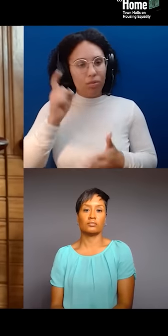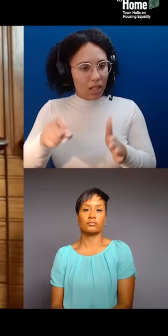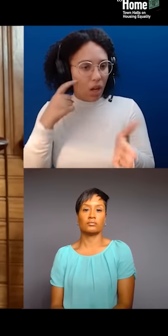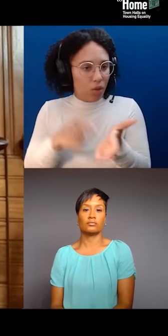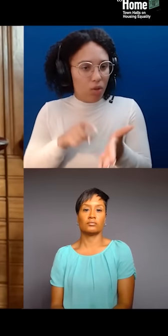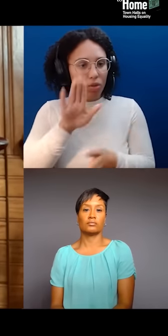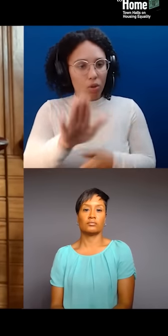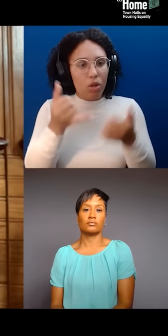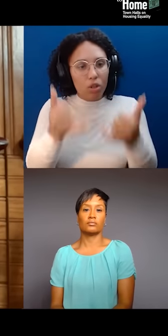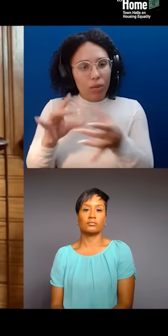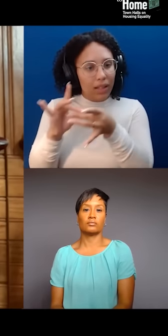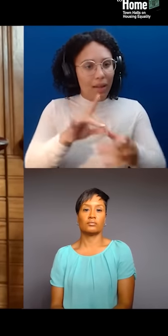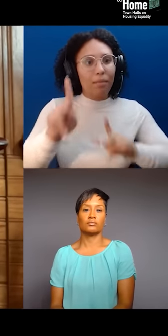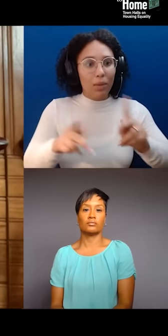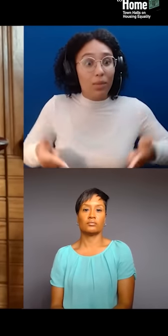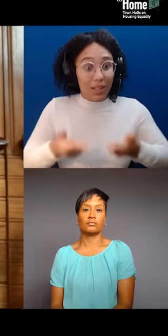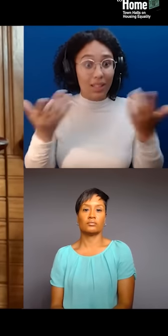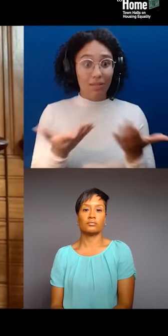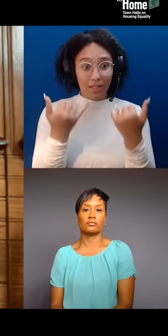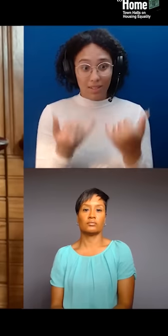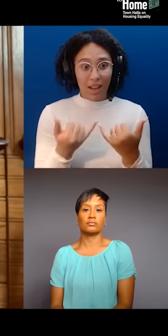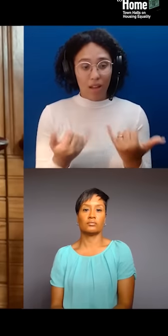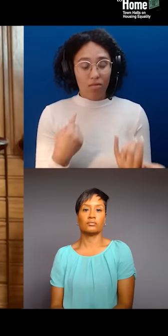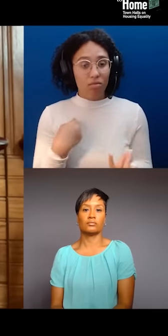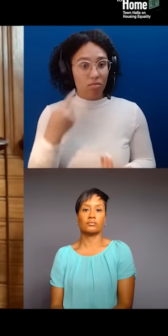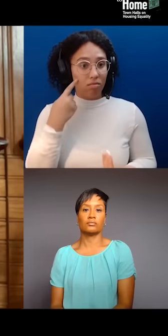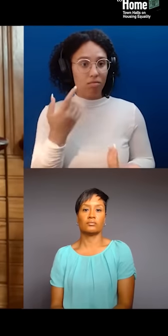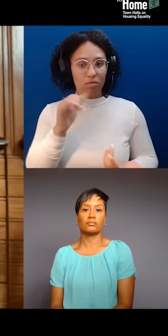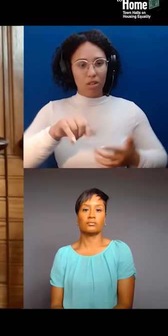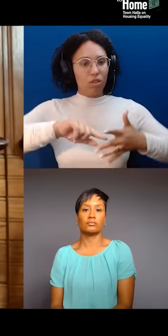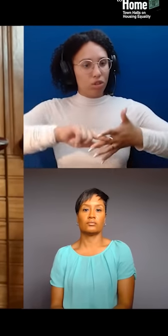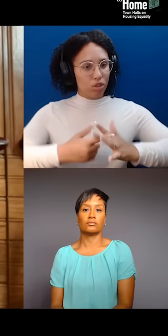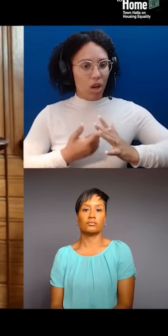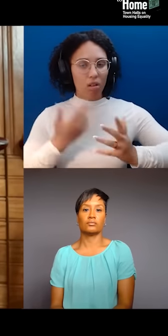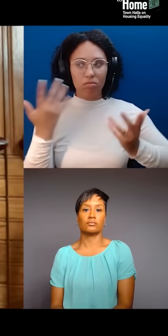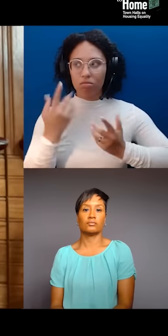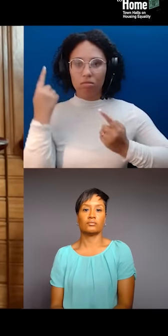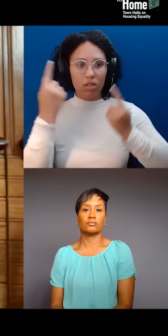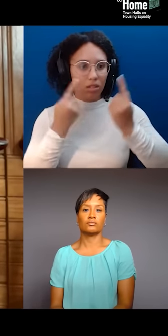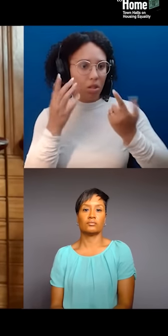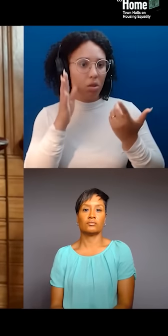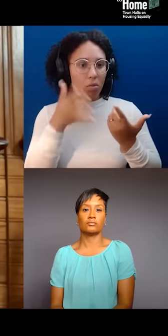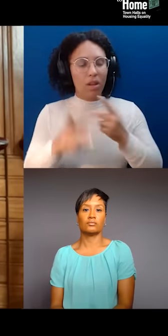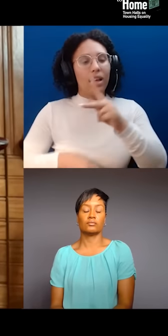to be forms of reparations. But first, you know, for those of us who were displaced from land,